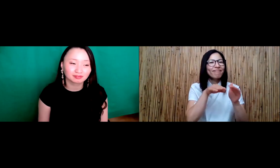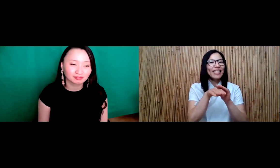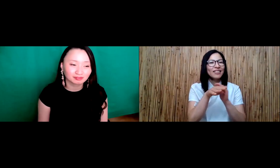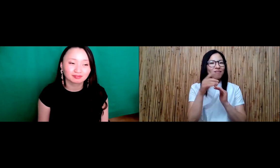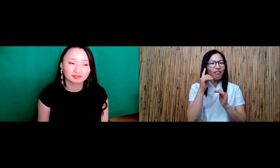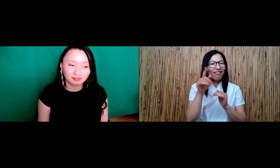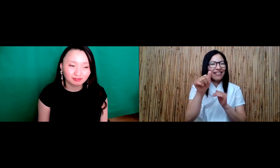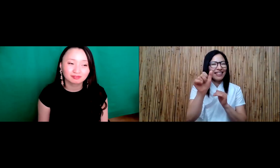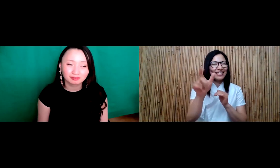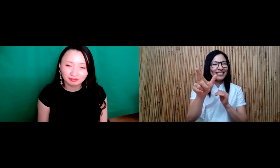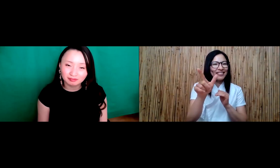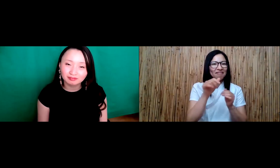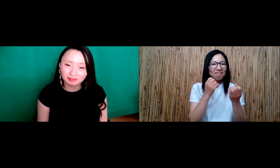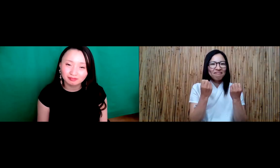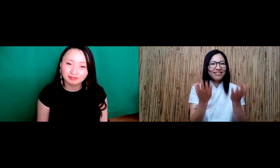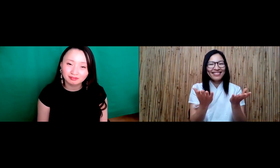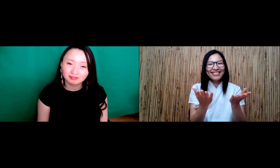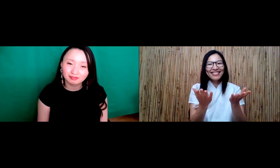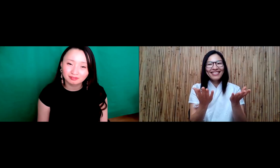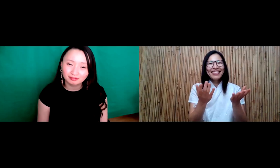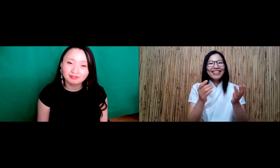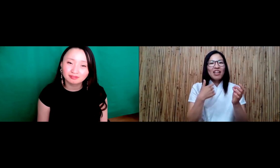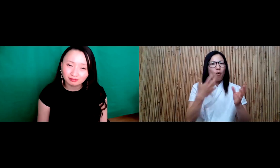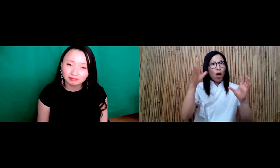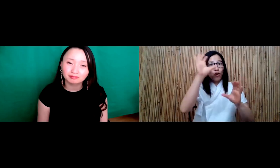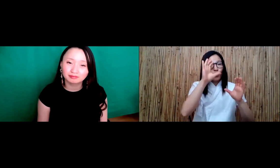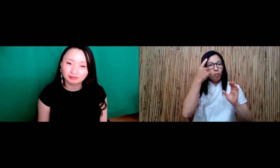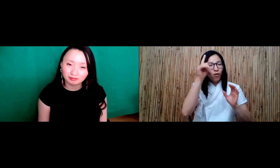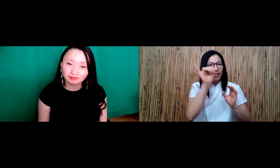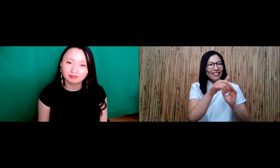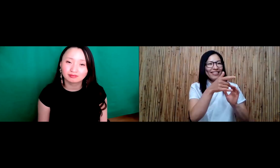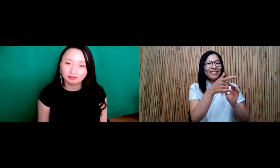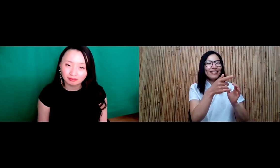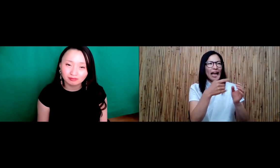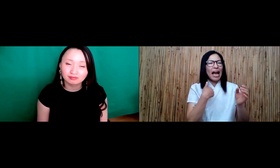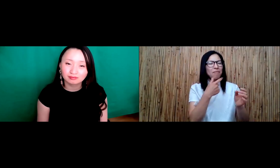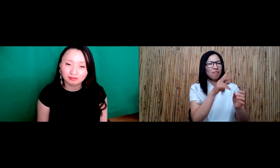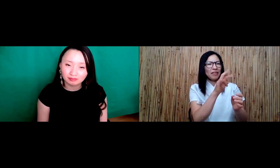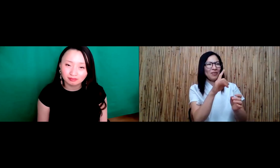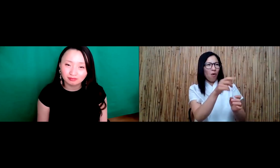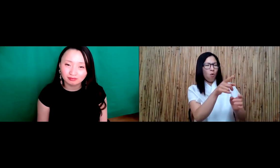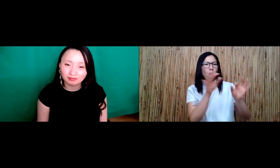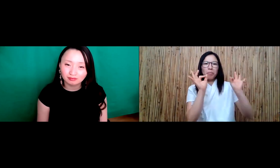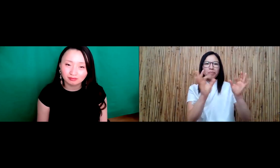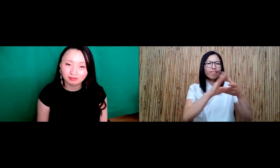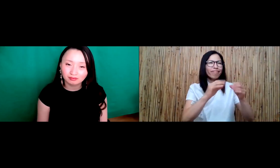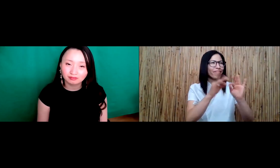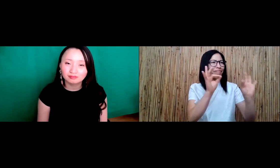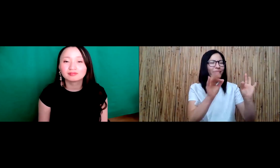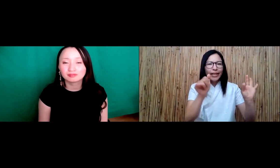Yes, you know, there isn't that much access, you know, in regards, that, you know, you